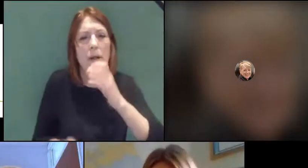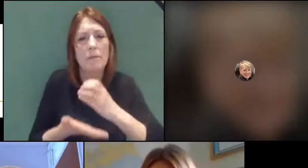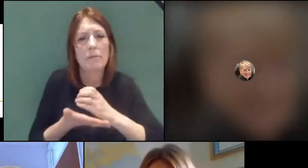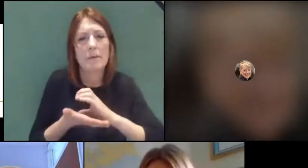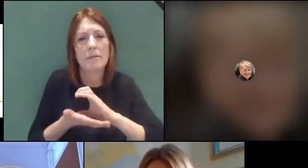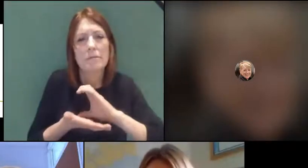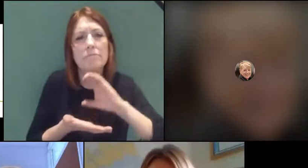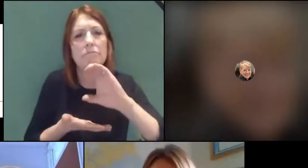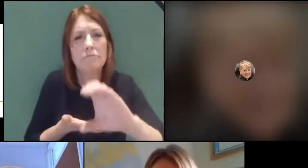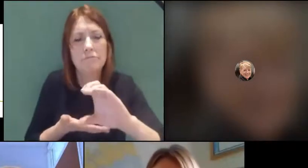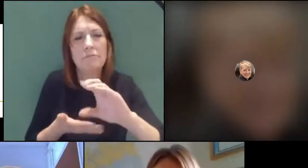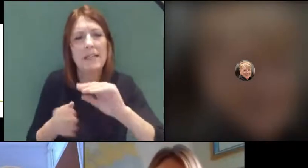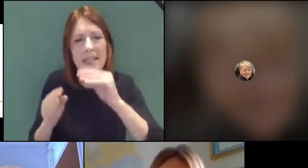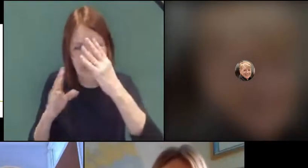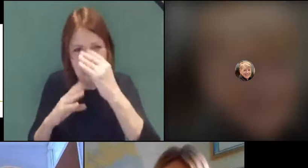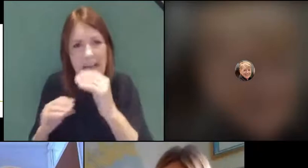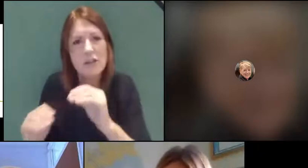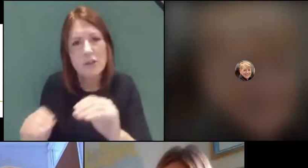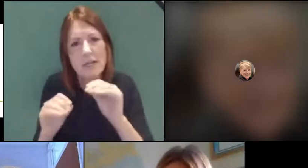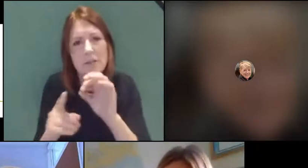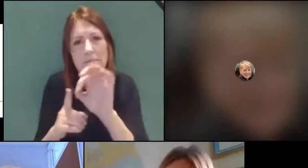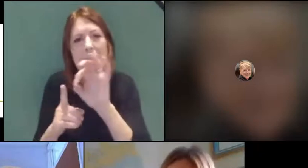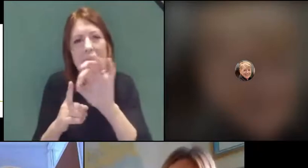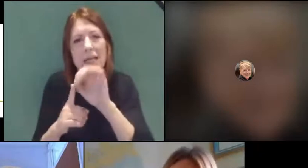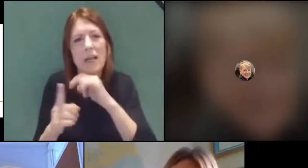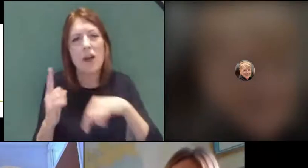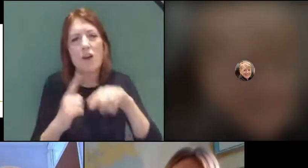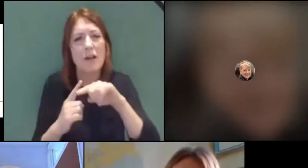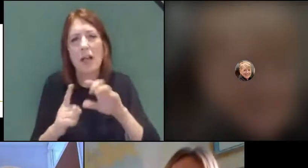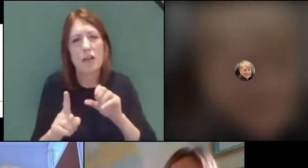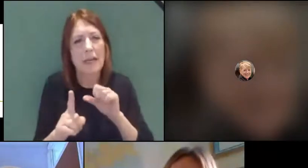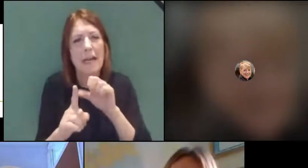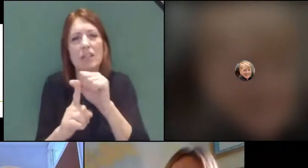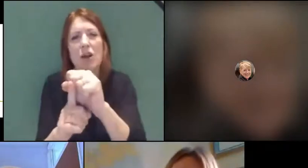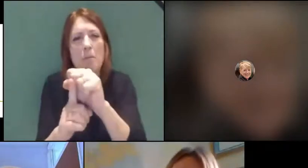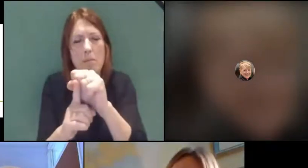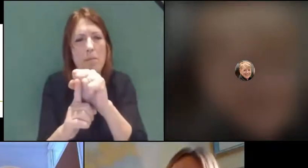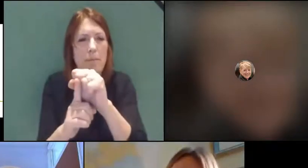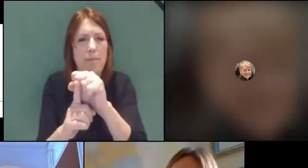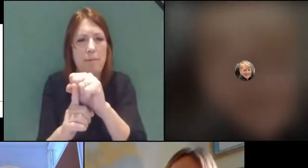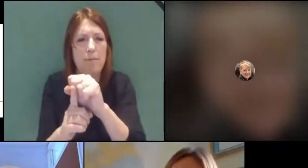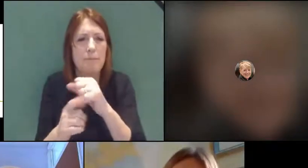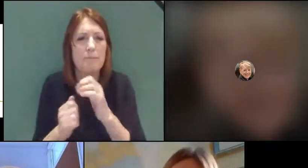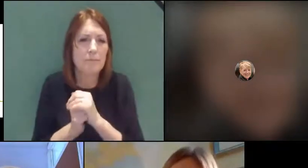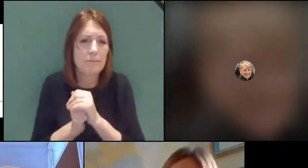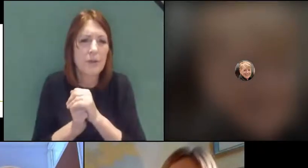in education, particularly around catch up funding to support students